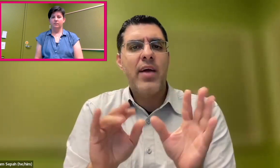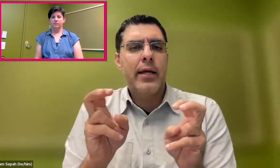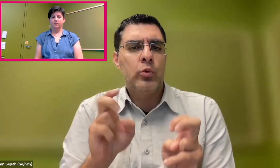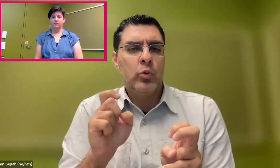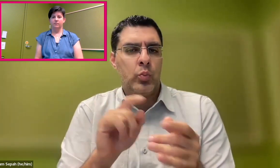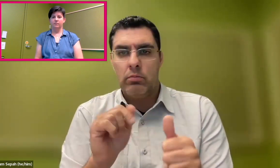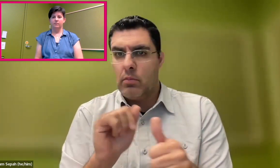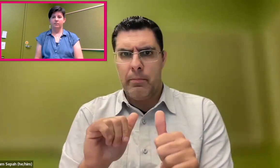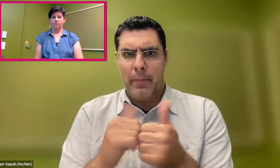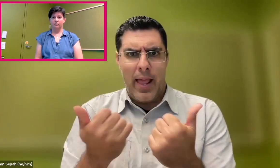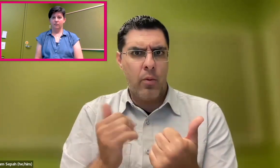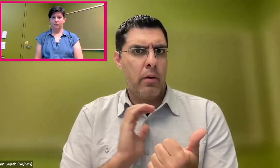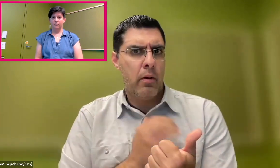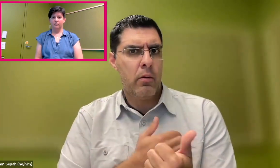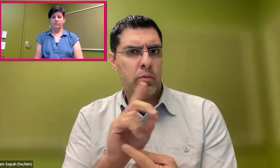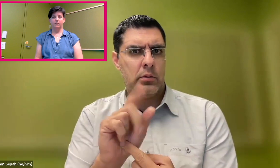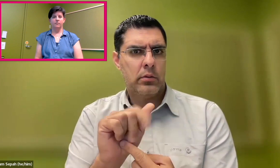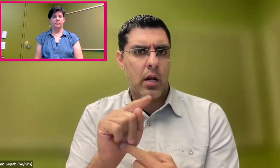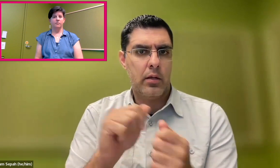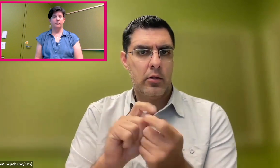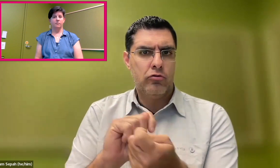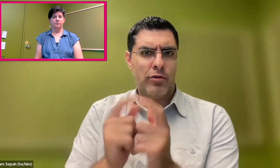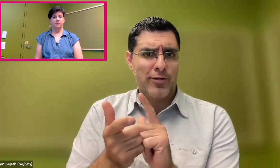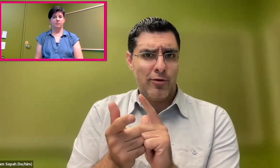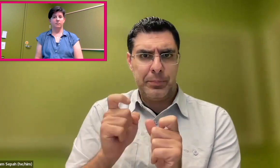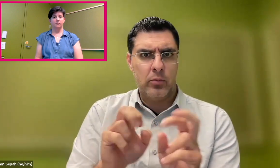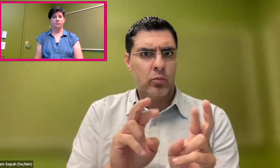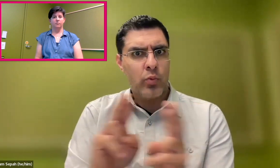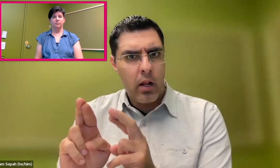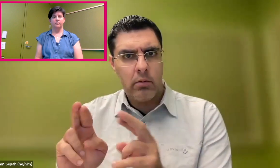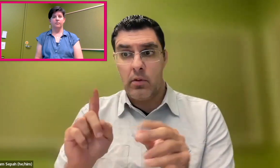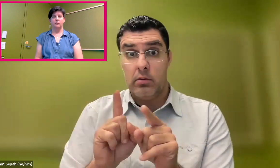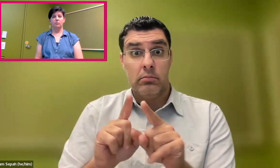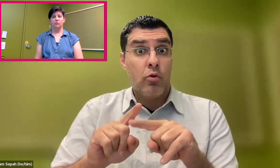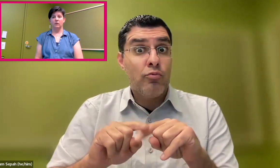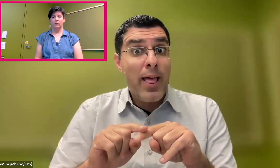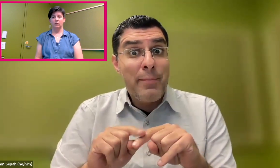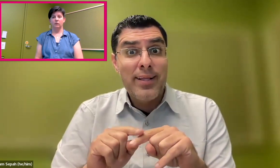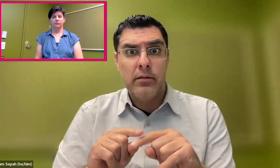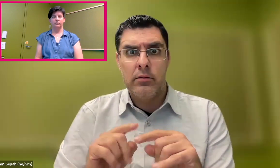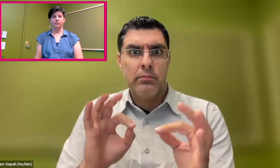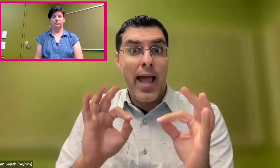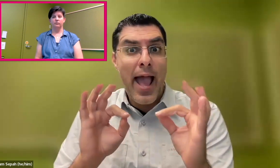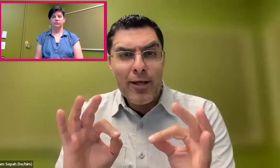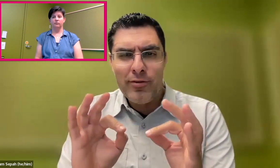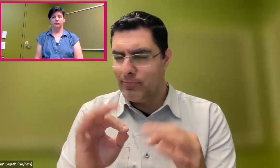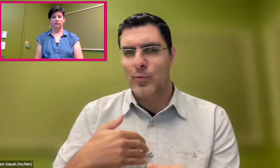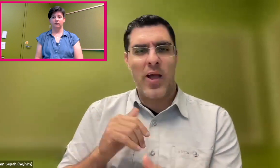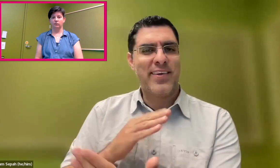to say that there are a lot of issues that need to be clarified still, like how to make sure that assistive technology is